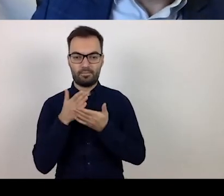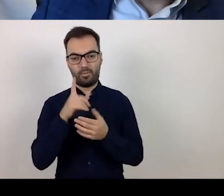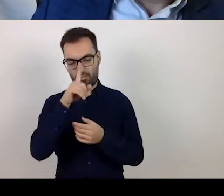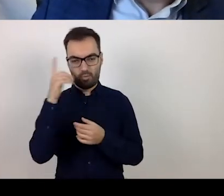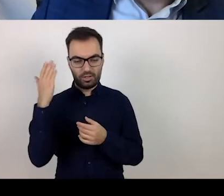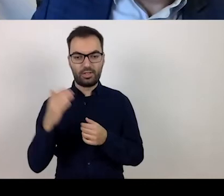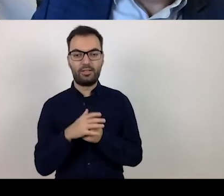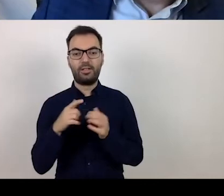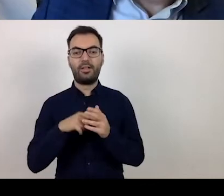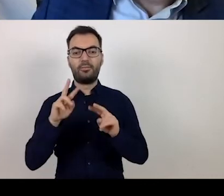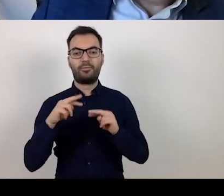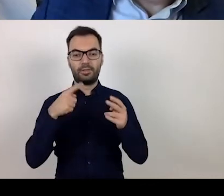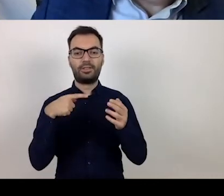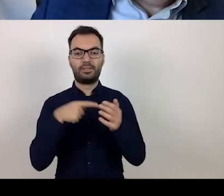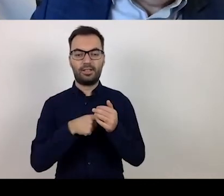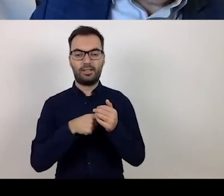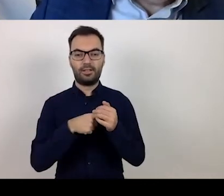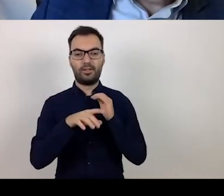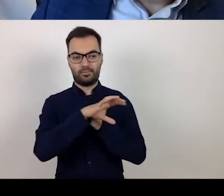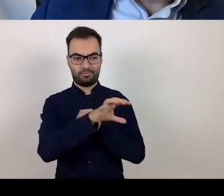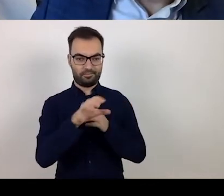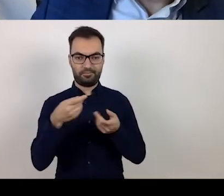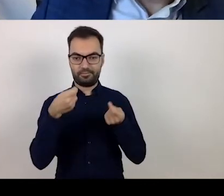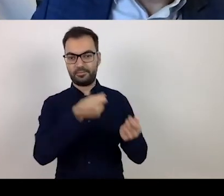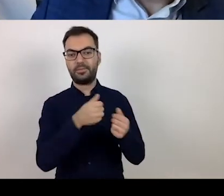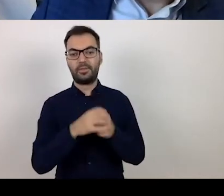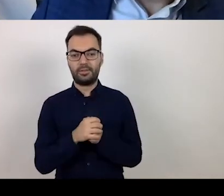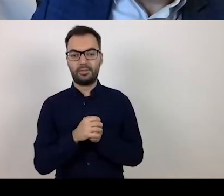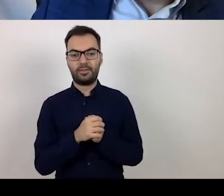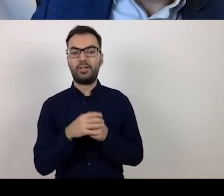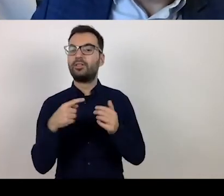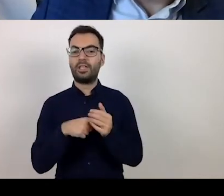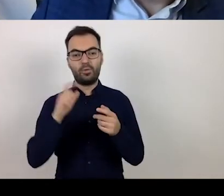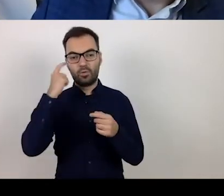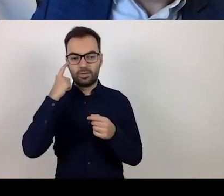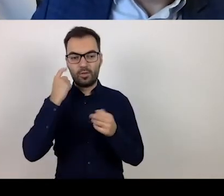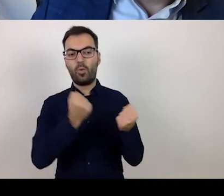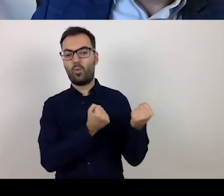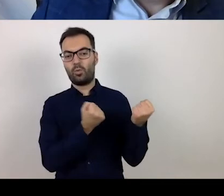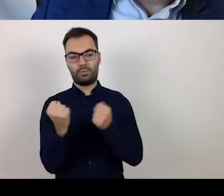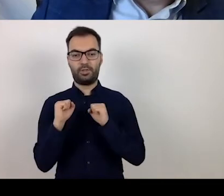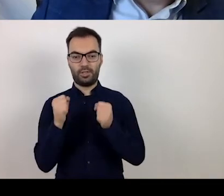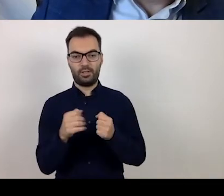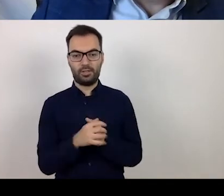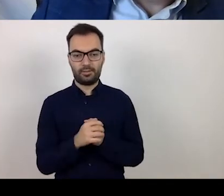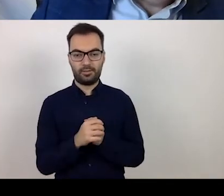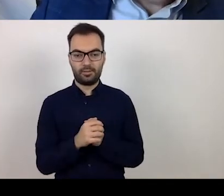that is transferred to entities, should serve to sustain businesses and maintain employment.